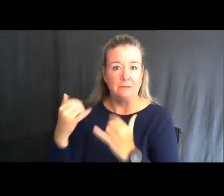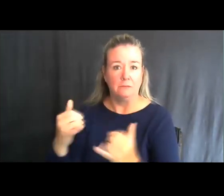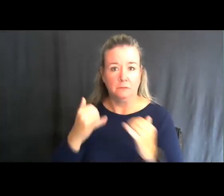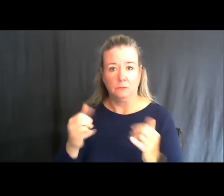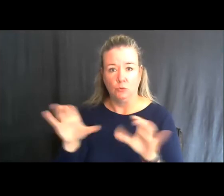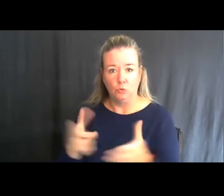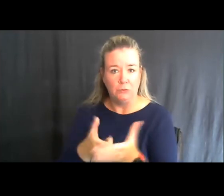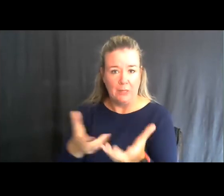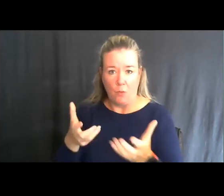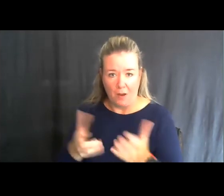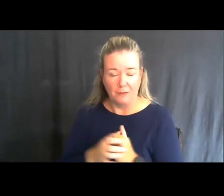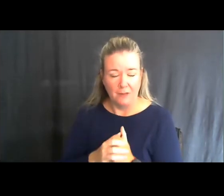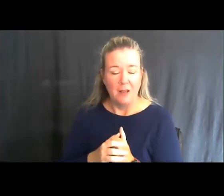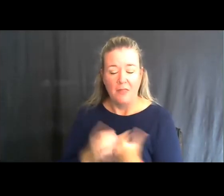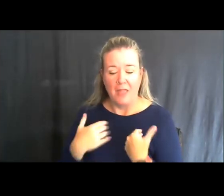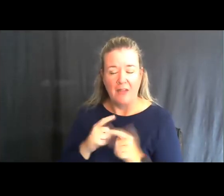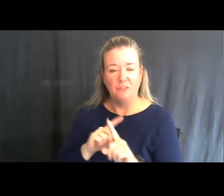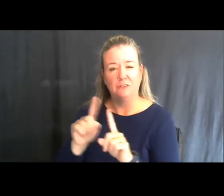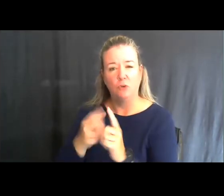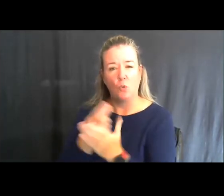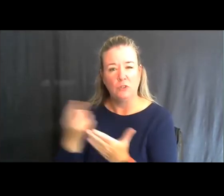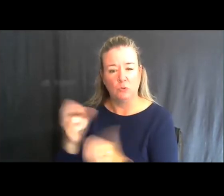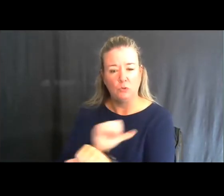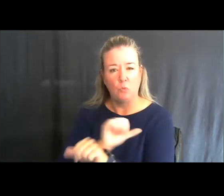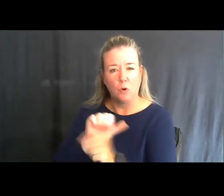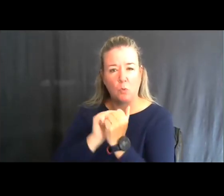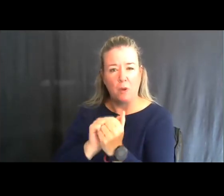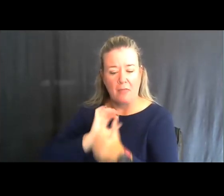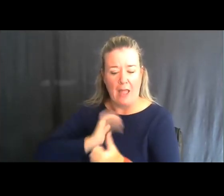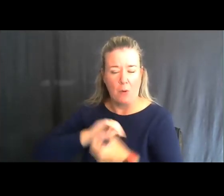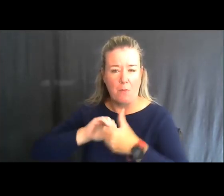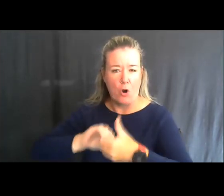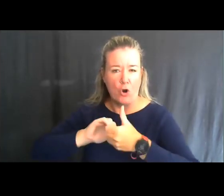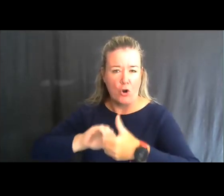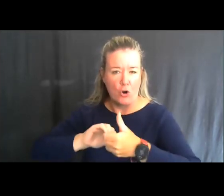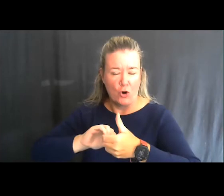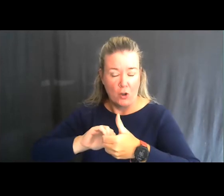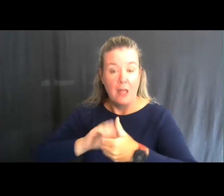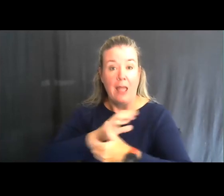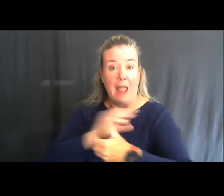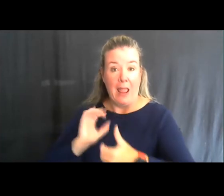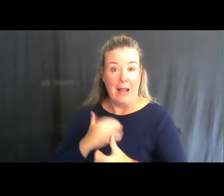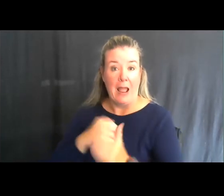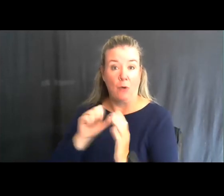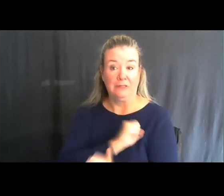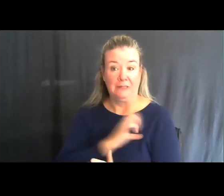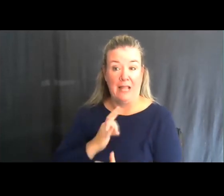And so, there are resources to work with our partners, as well as our staff, to make sure